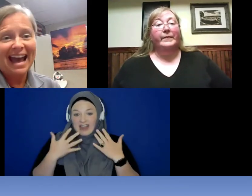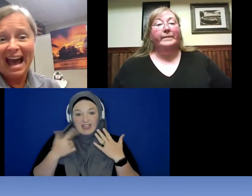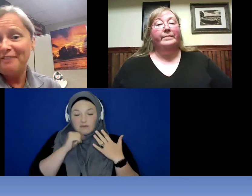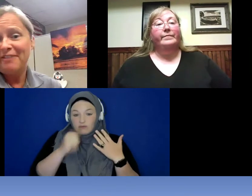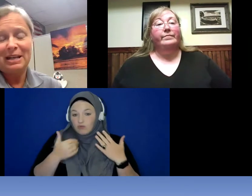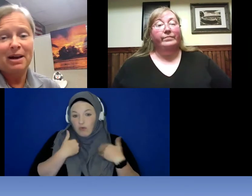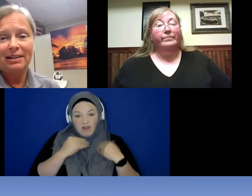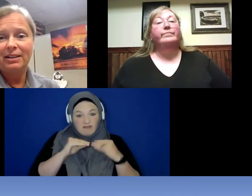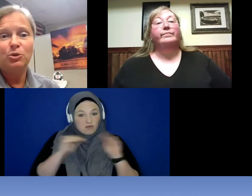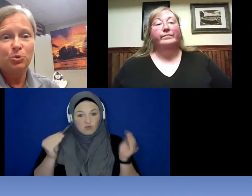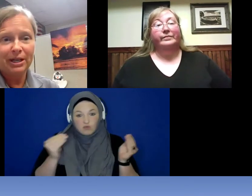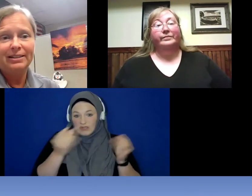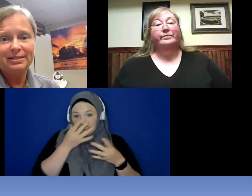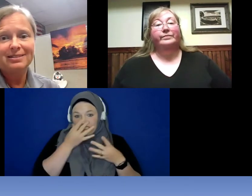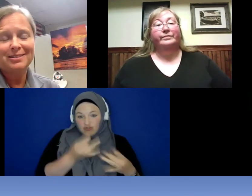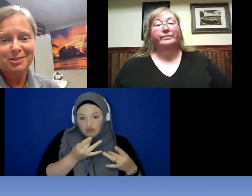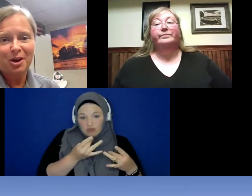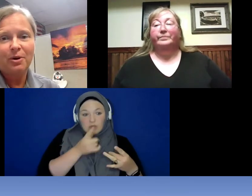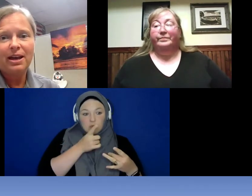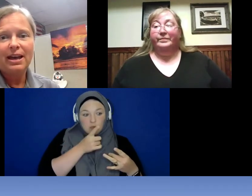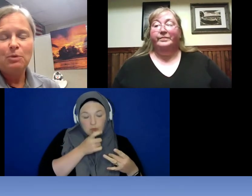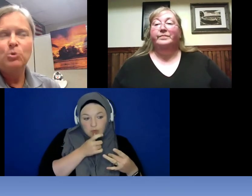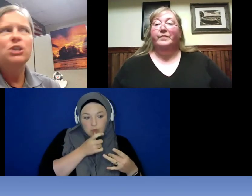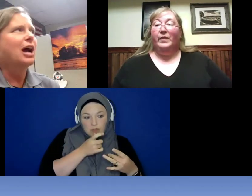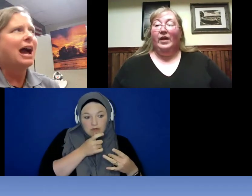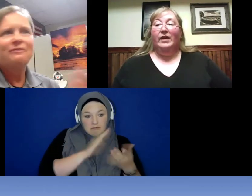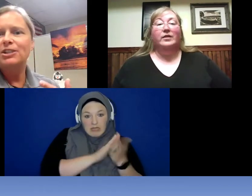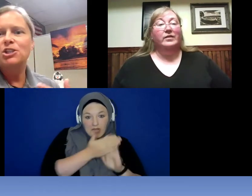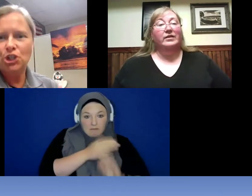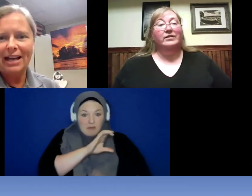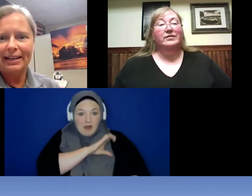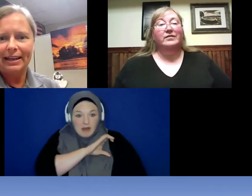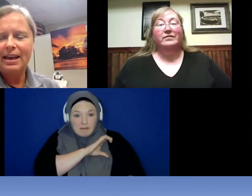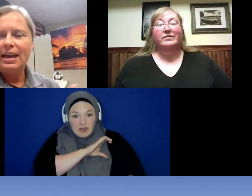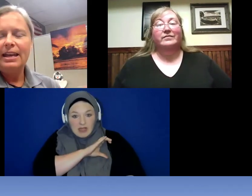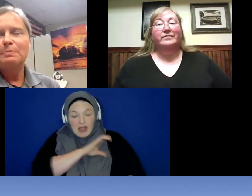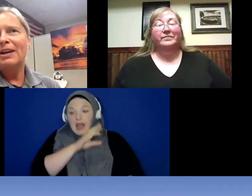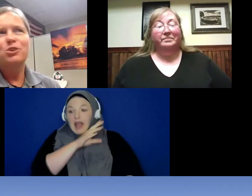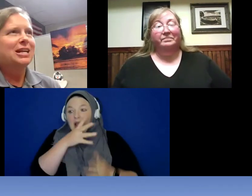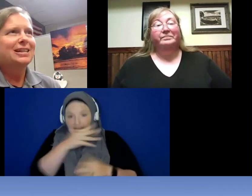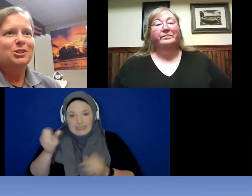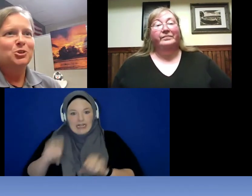have anybody who is. So, which -- I find shocking. It's my understanding there is